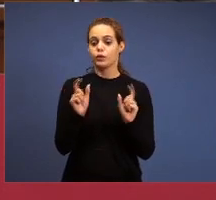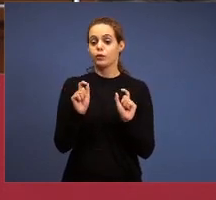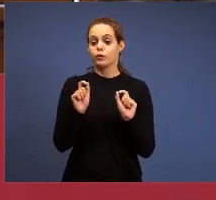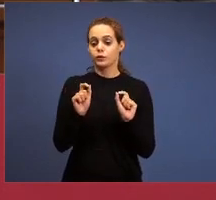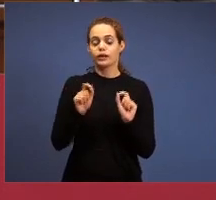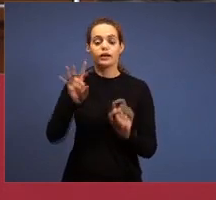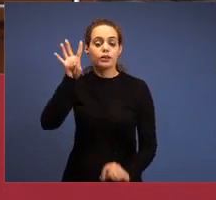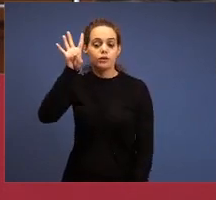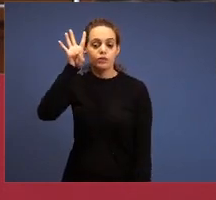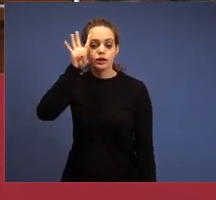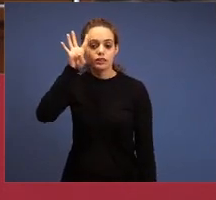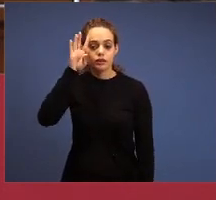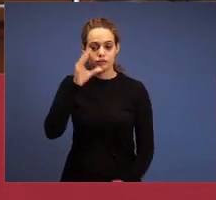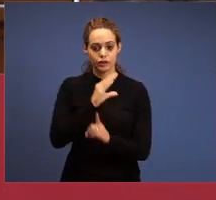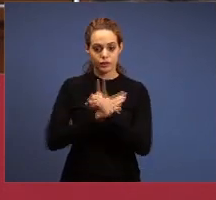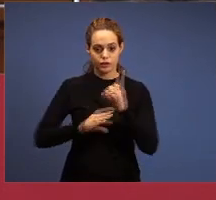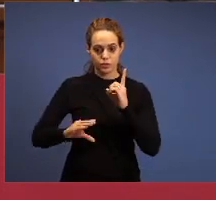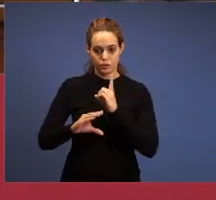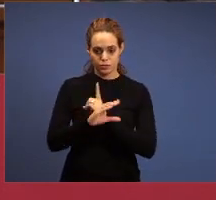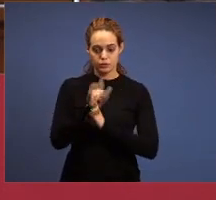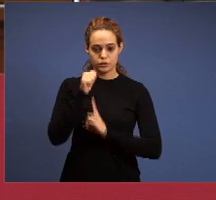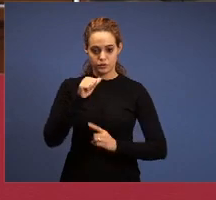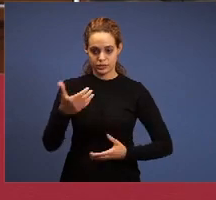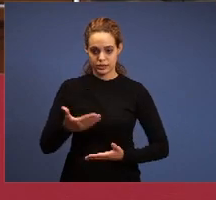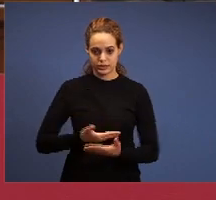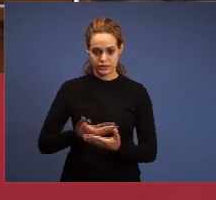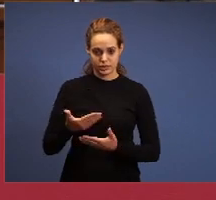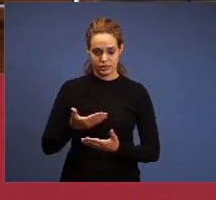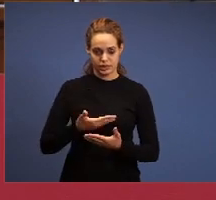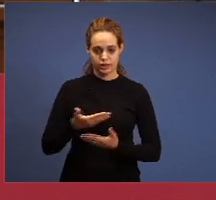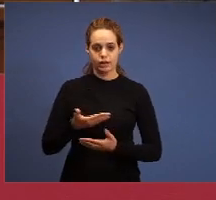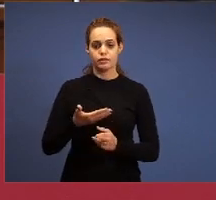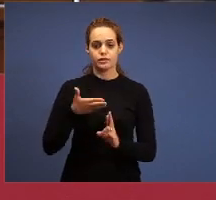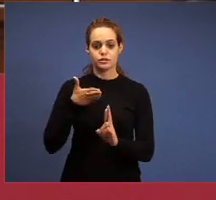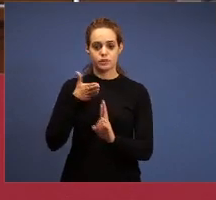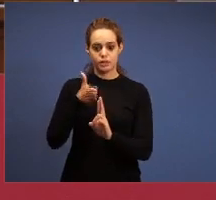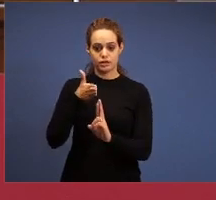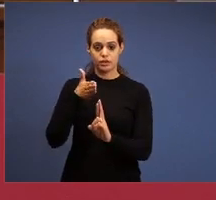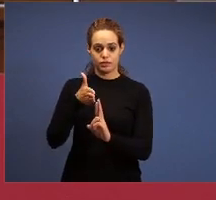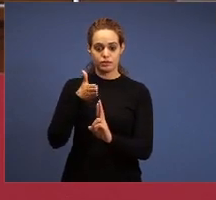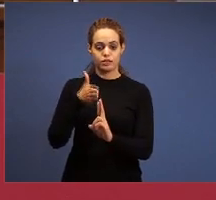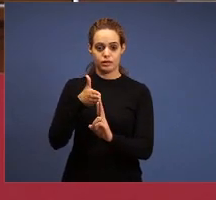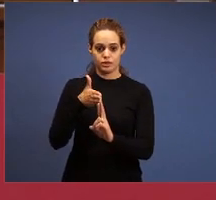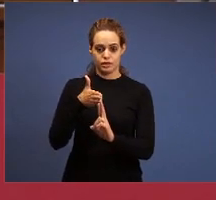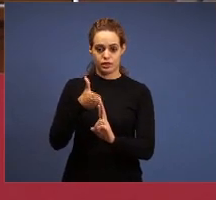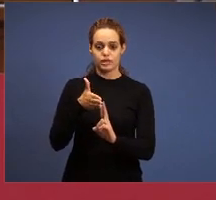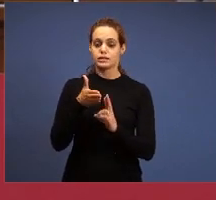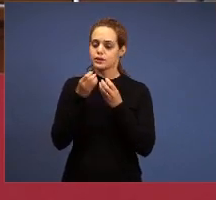as a reference for the work of the ladies is a very good reference, it have been given